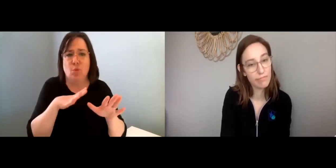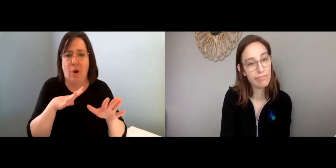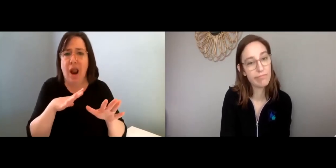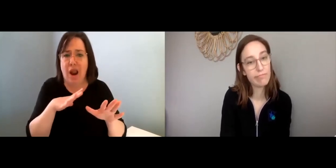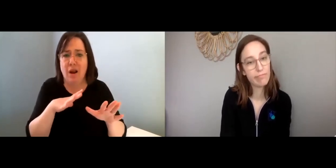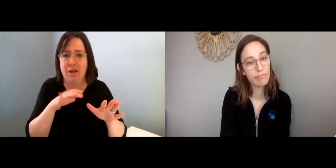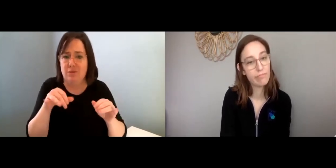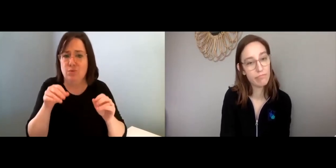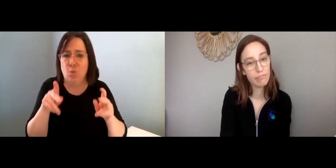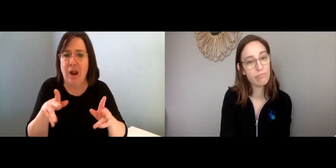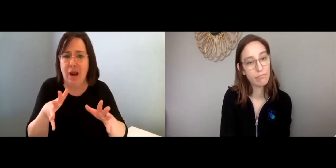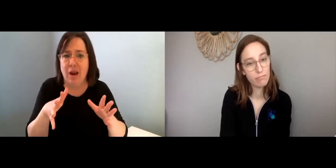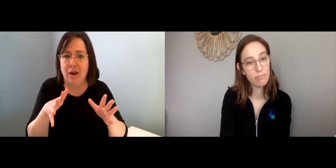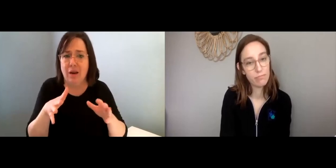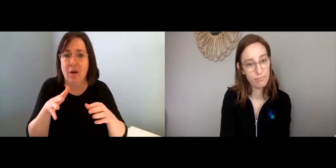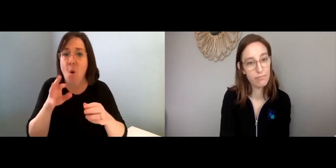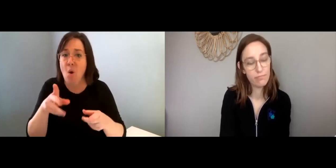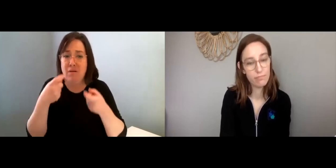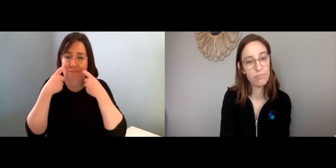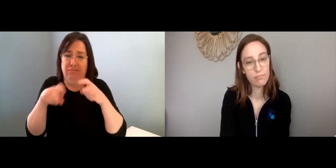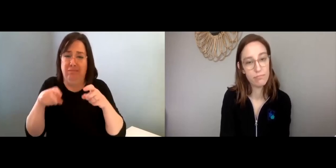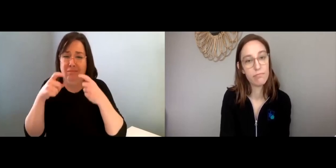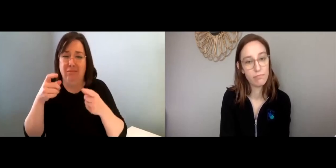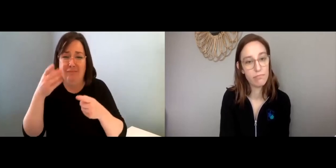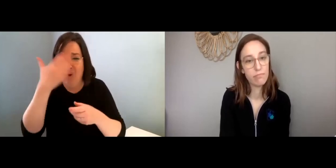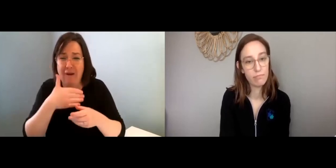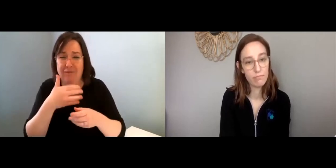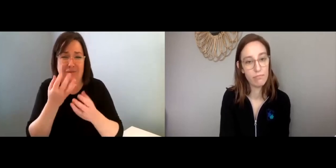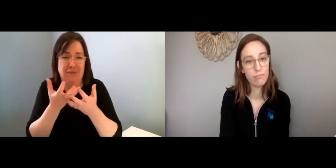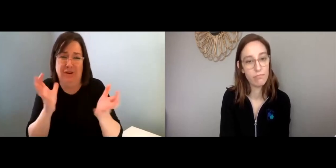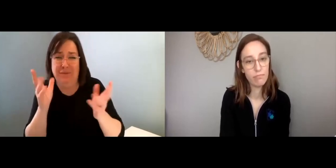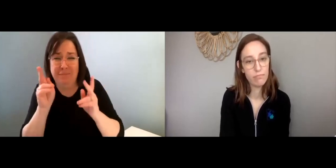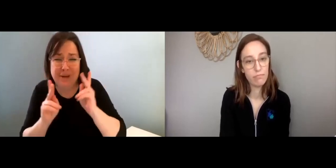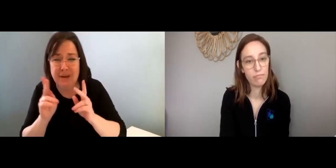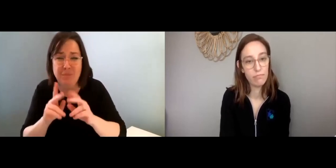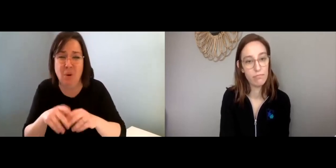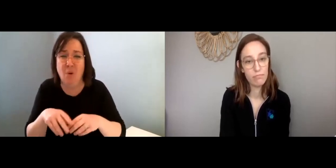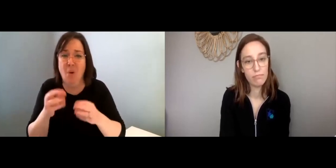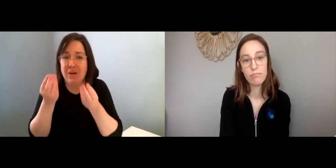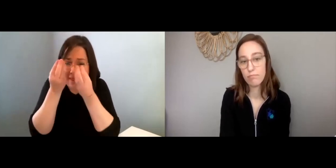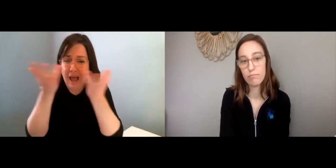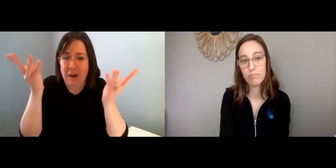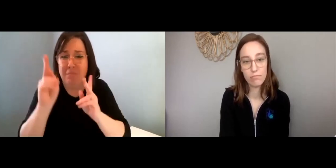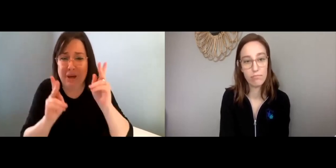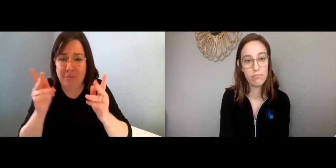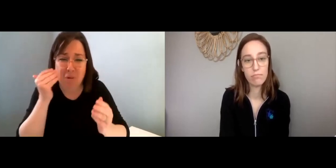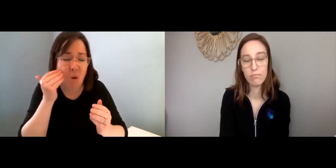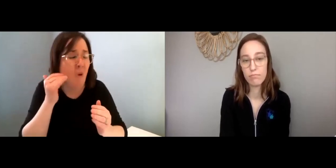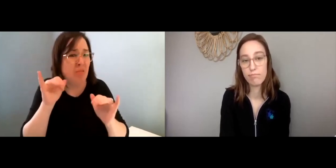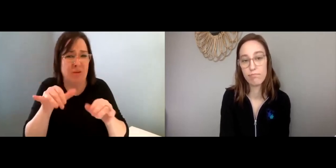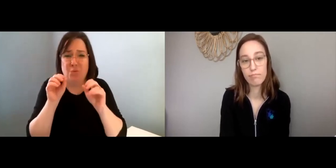even to sit there and cry, that’s perfectly okay. Or even if you want to cry in front of people—